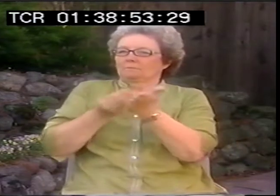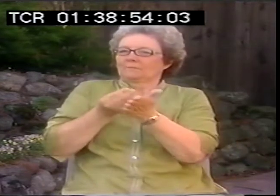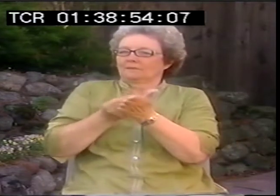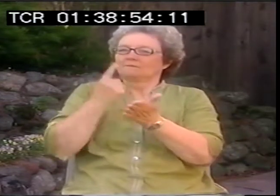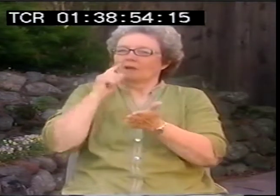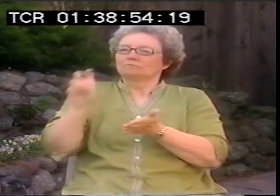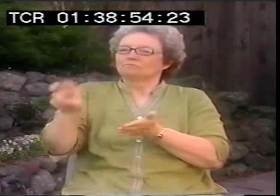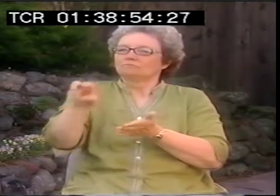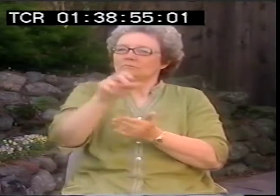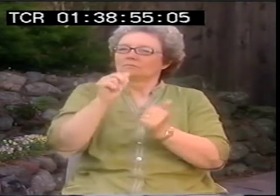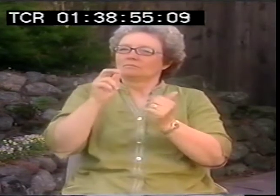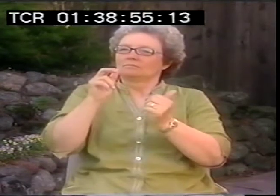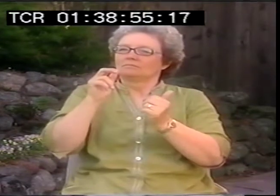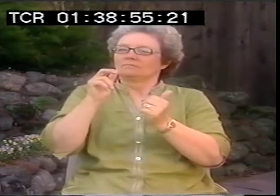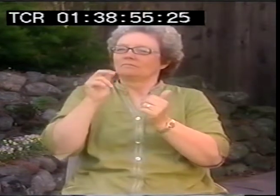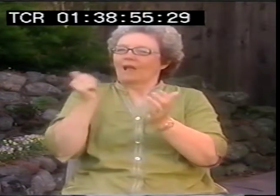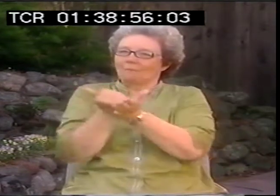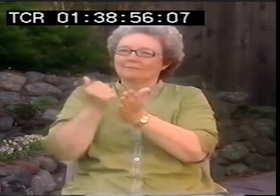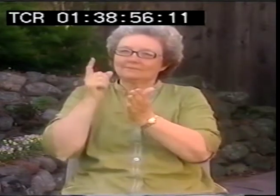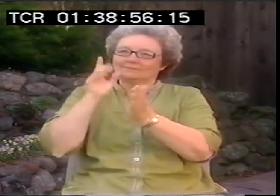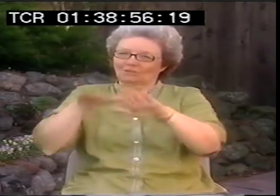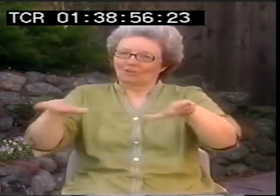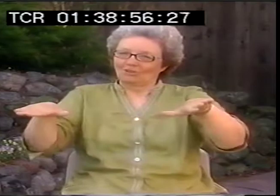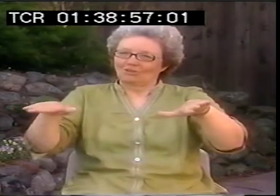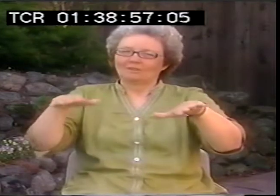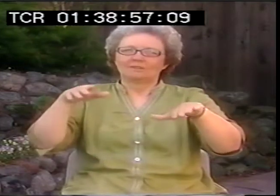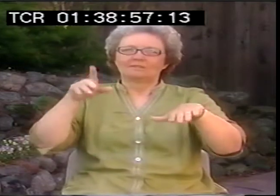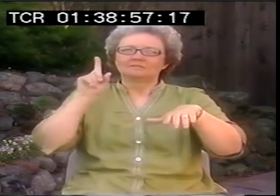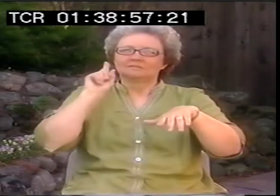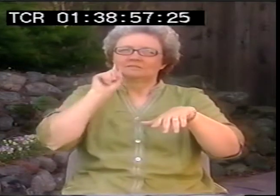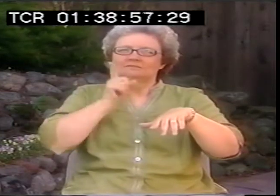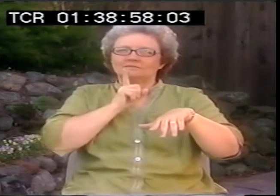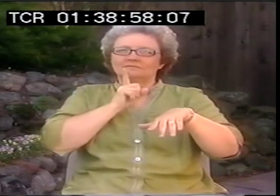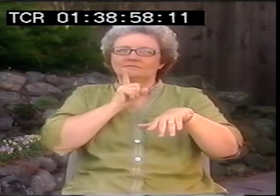so that I could travel with her and help her teach children. Yeah, we taught deaf children.